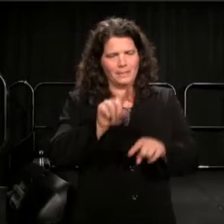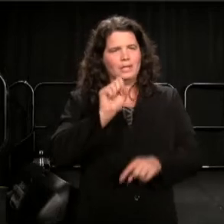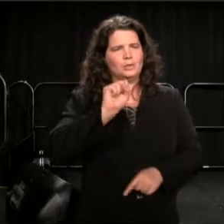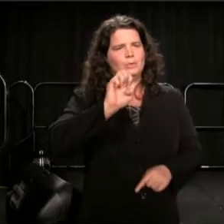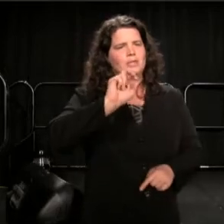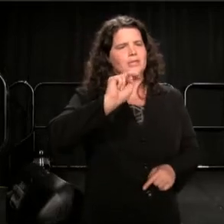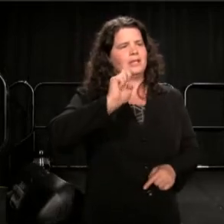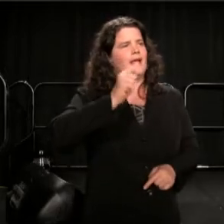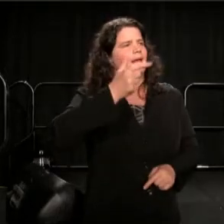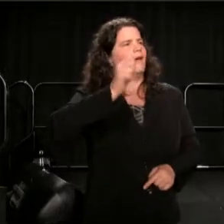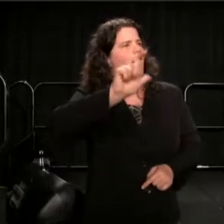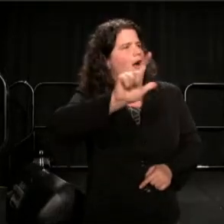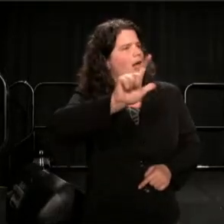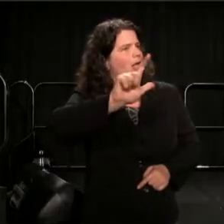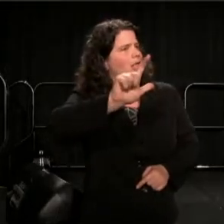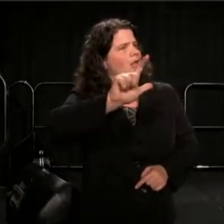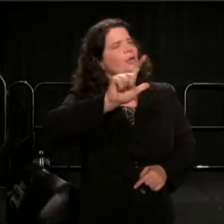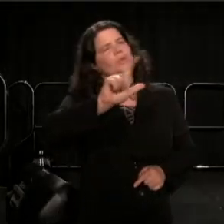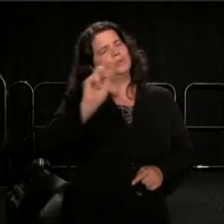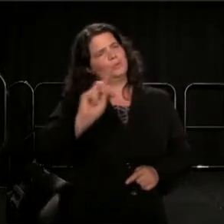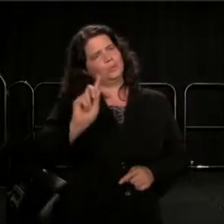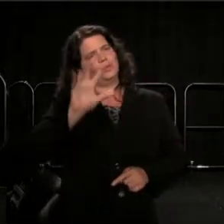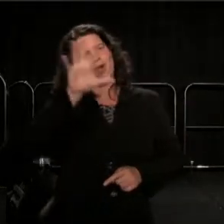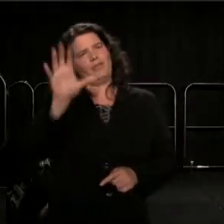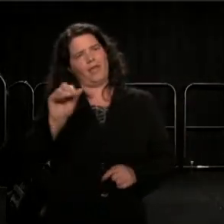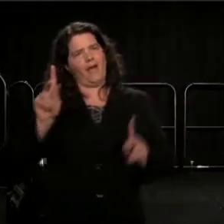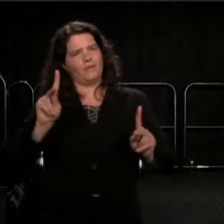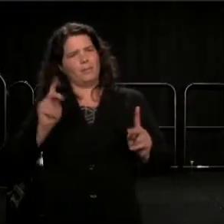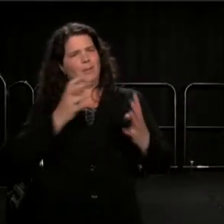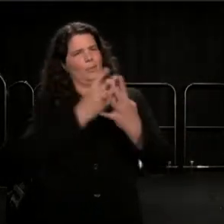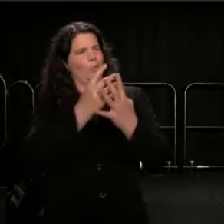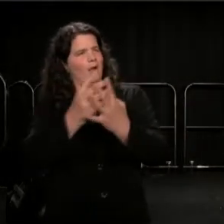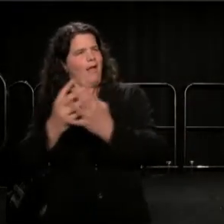before being put in the bowls of slave ships and sent to this country.